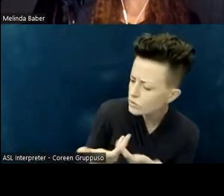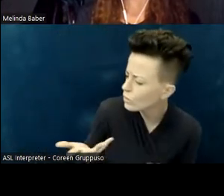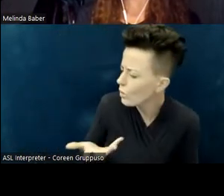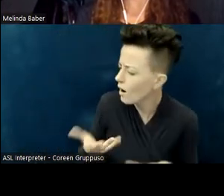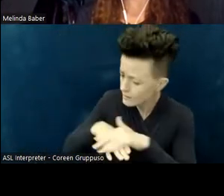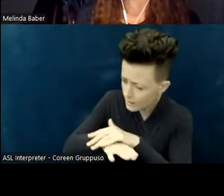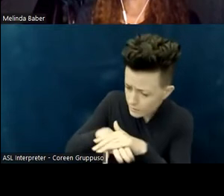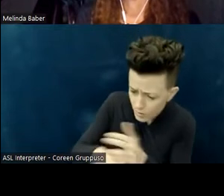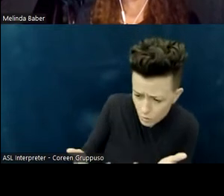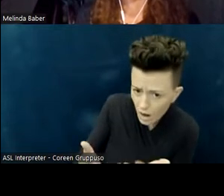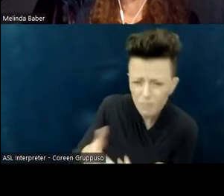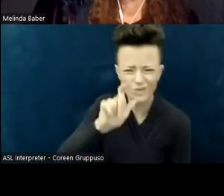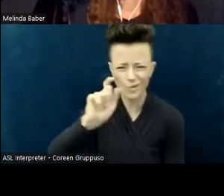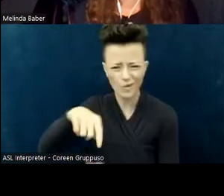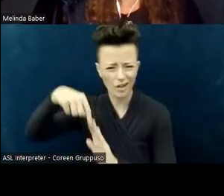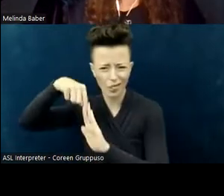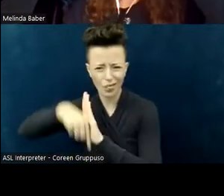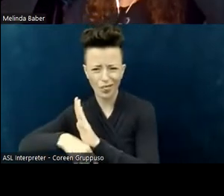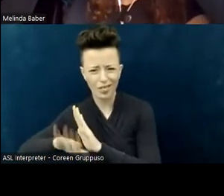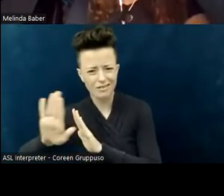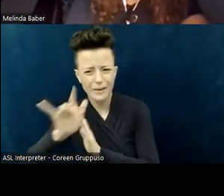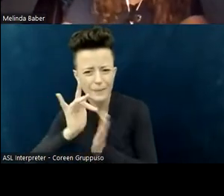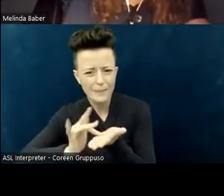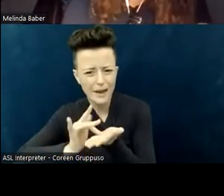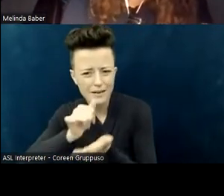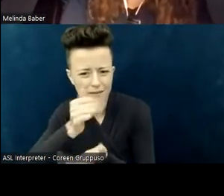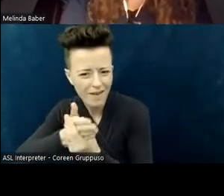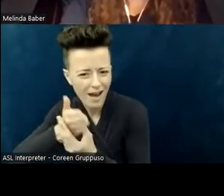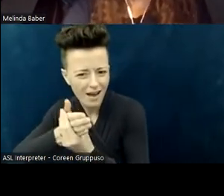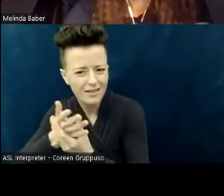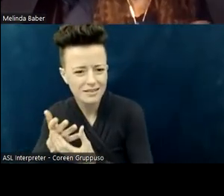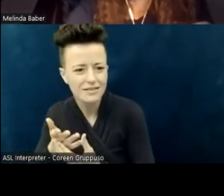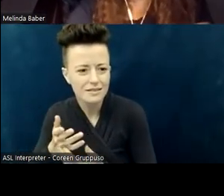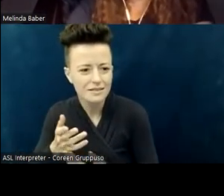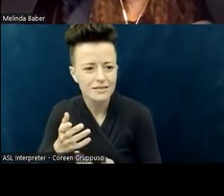The same thing in a registration form, if you're asking about disabilities rather than accommodations.